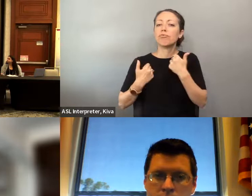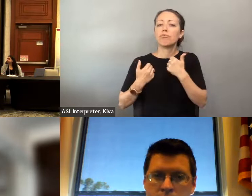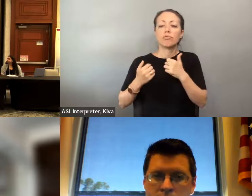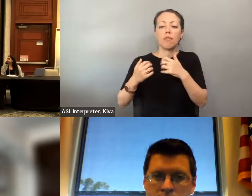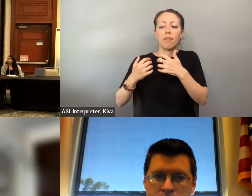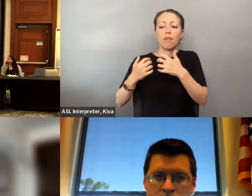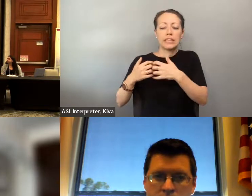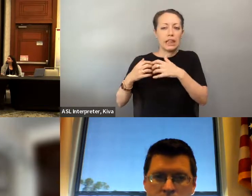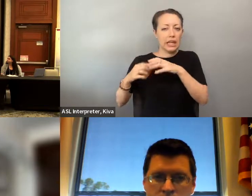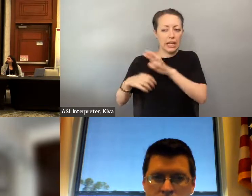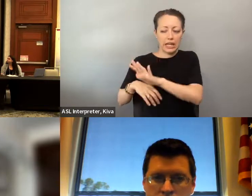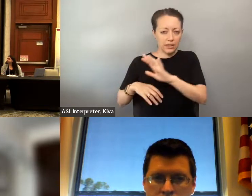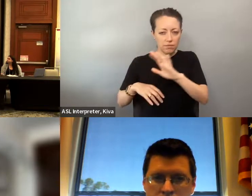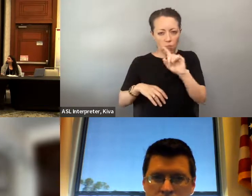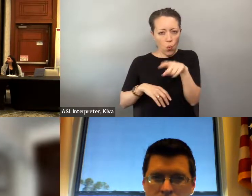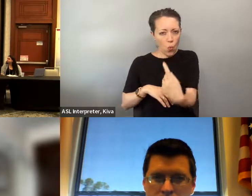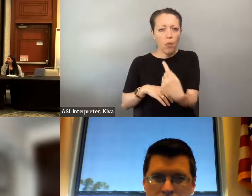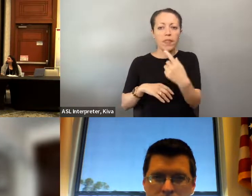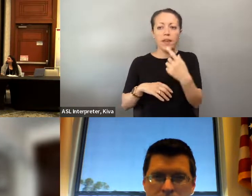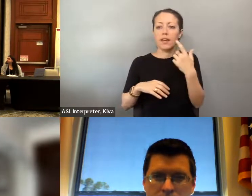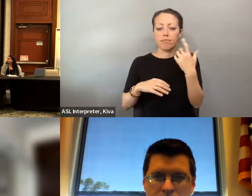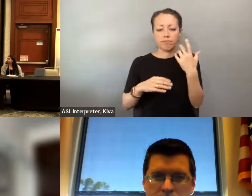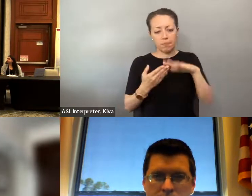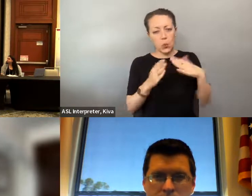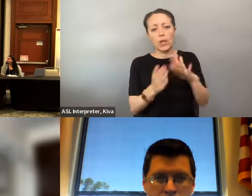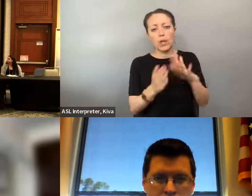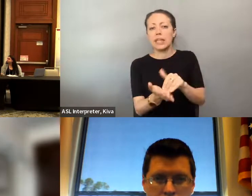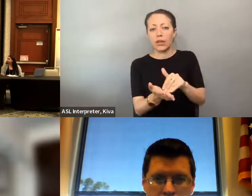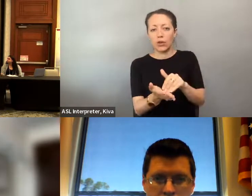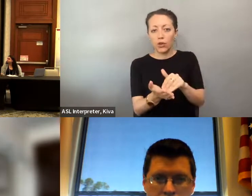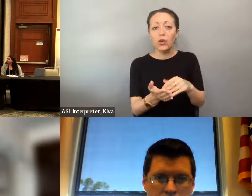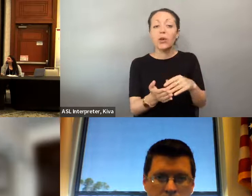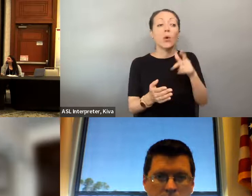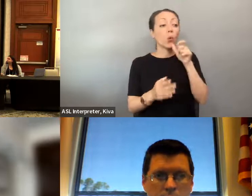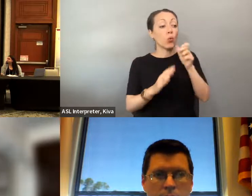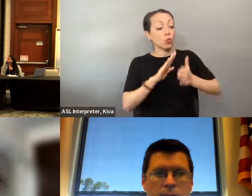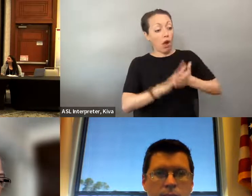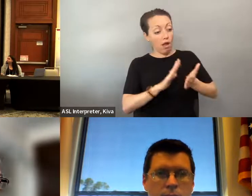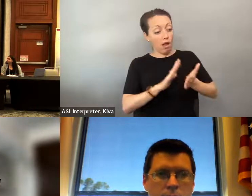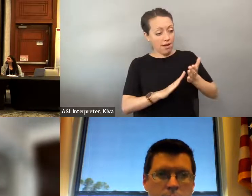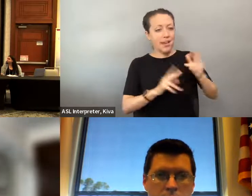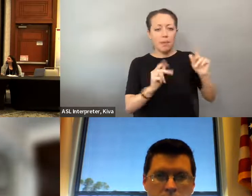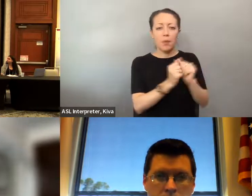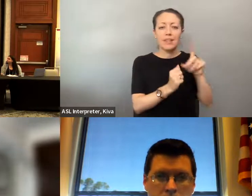They are community based. So they're not residential facilities, and they are non-purpose. and they not for profit. And I always say they are for people with disabilities by people with